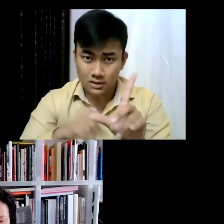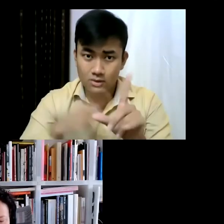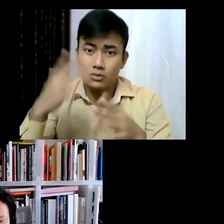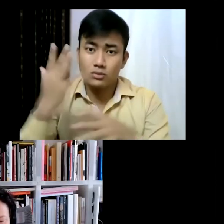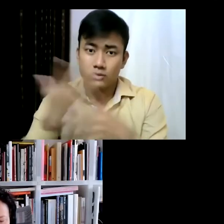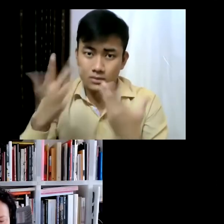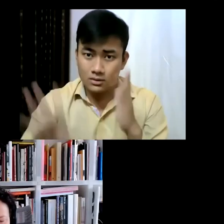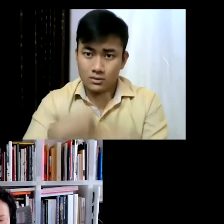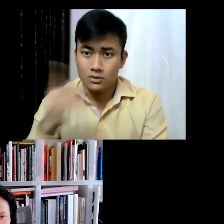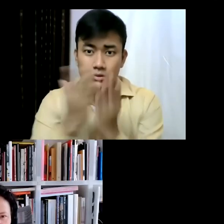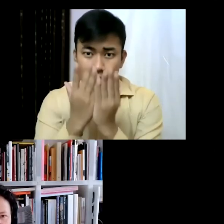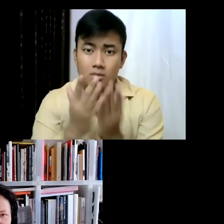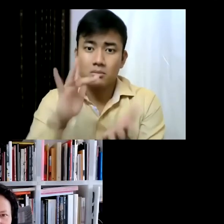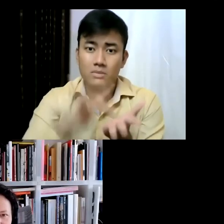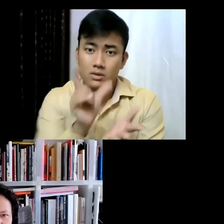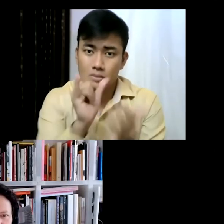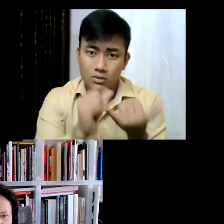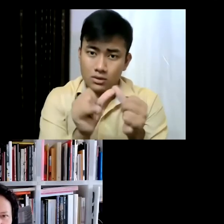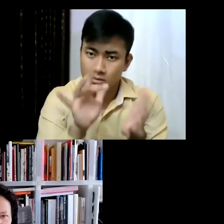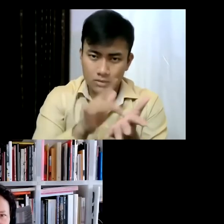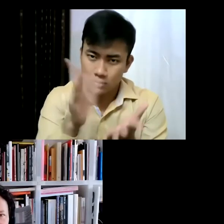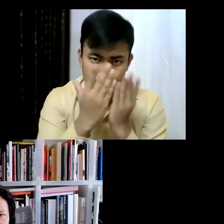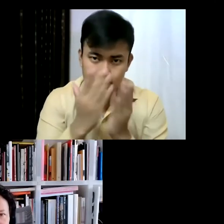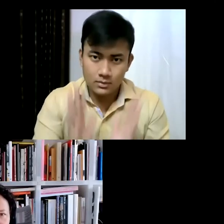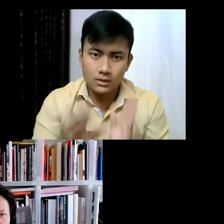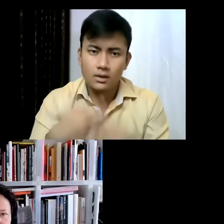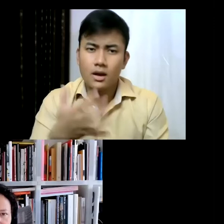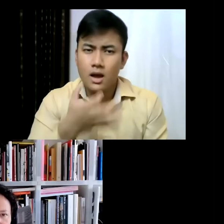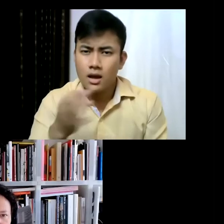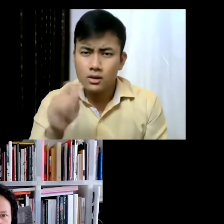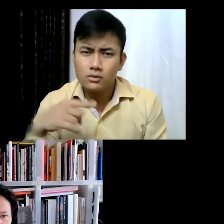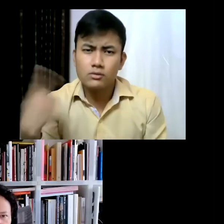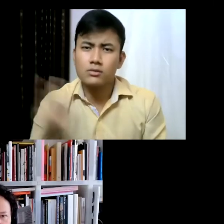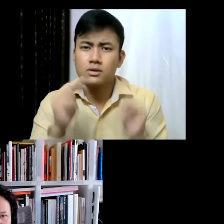the US as well, but what does it mean to be the first Italian woman director